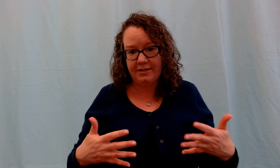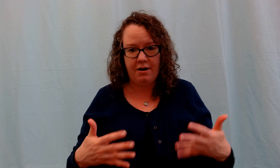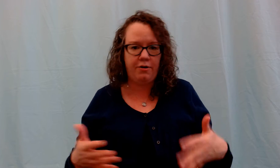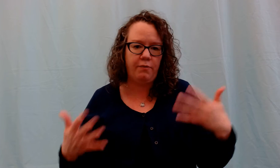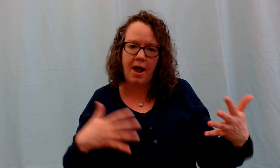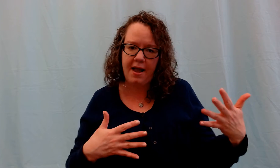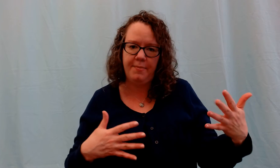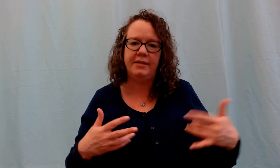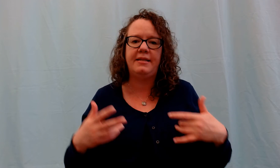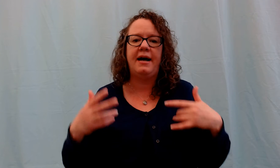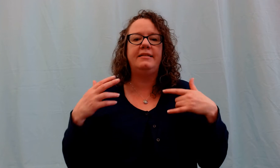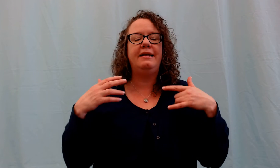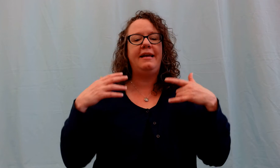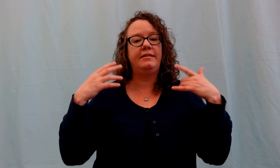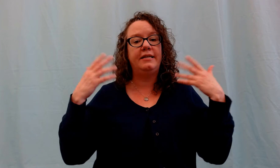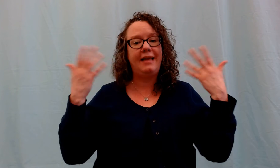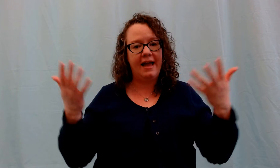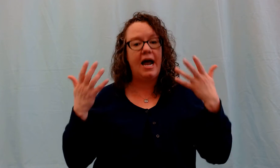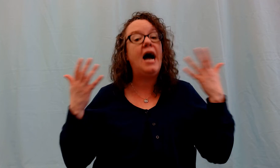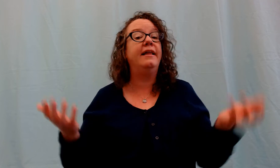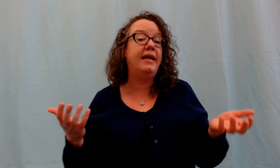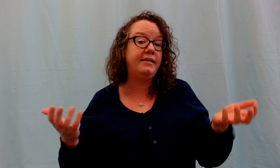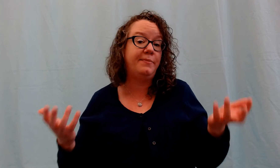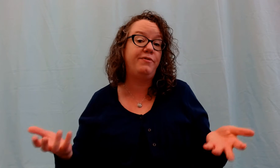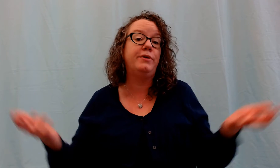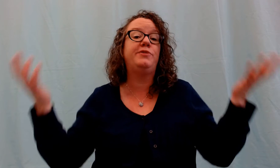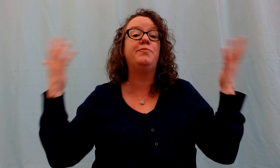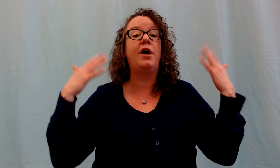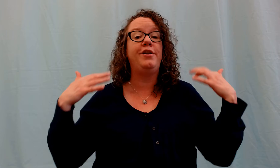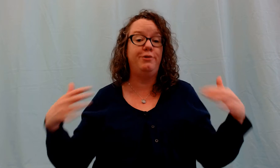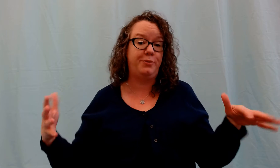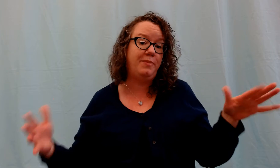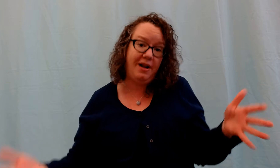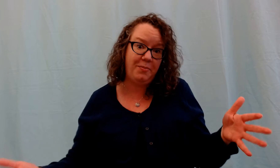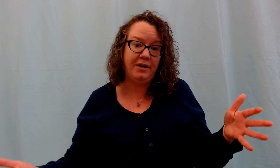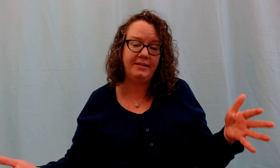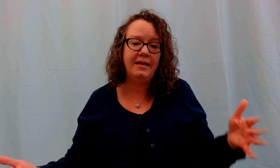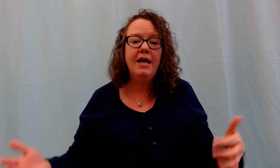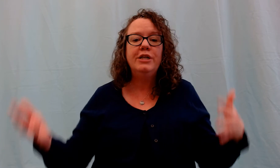song or rhyme is that it can highlight some of those more unusual body parts.